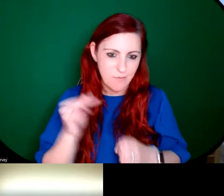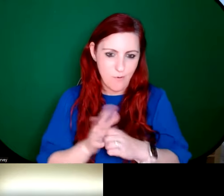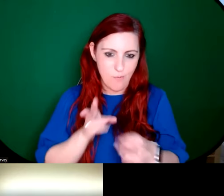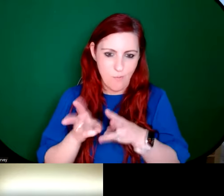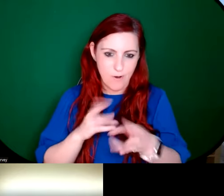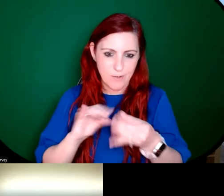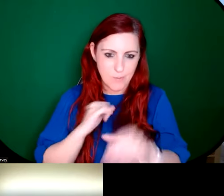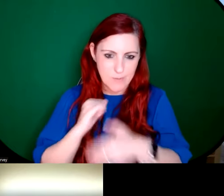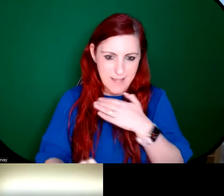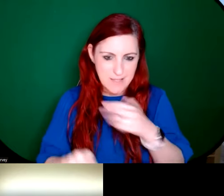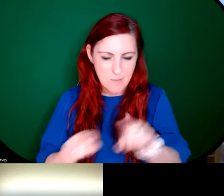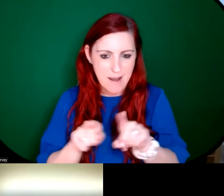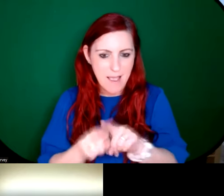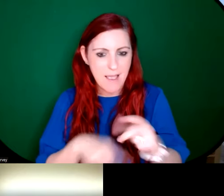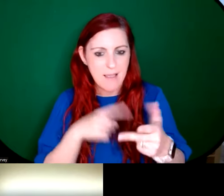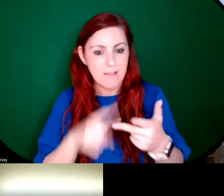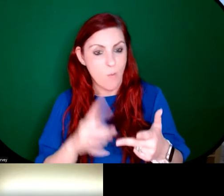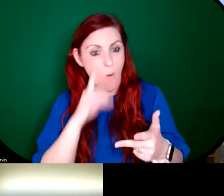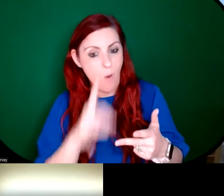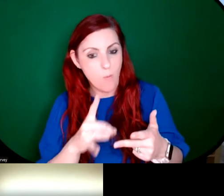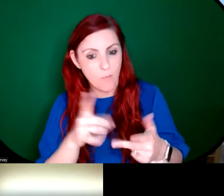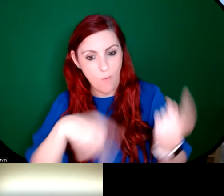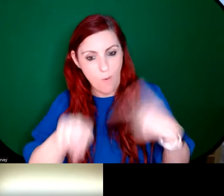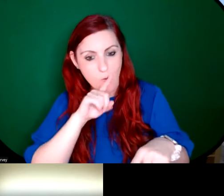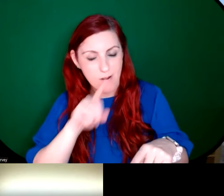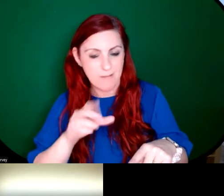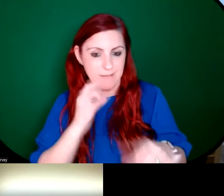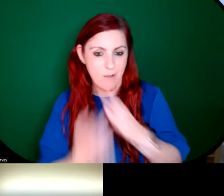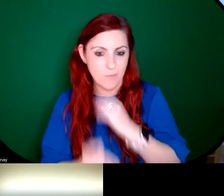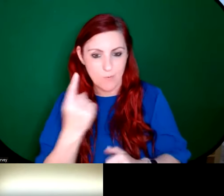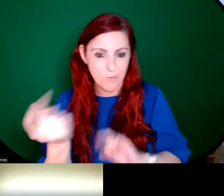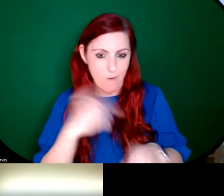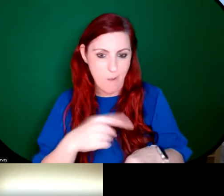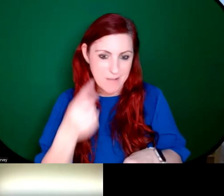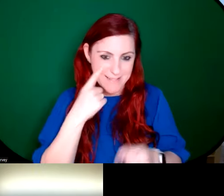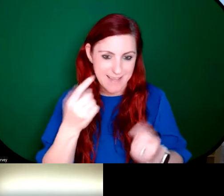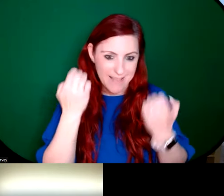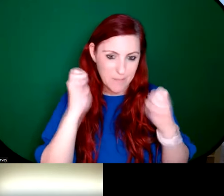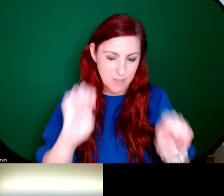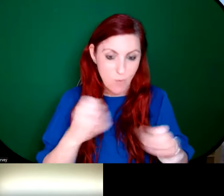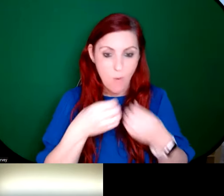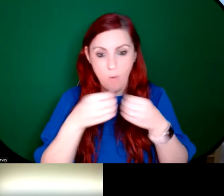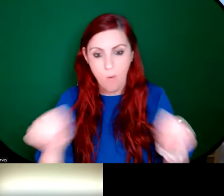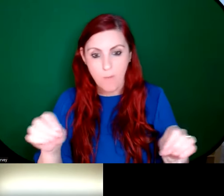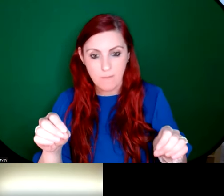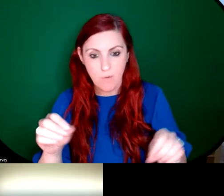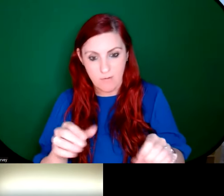today as well. We hope that you all get an opportunity to come in and see this exhibition, as we said, it's open for quite a long time, relatively speaking,